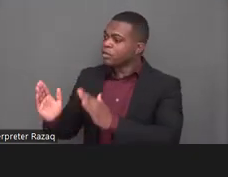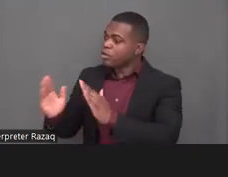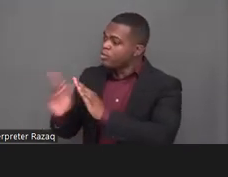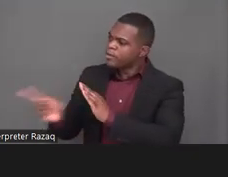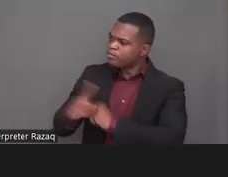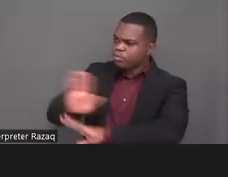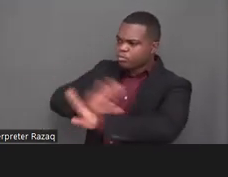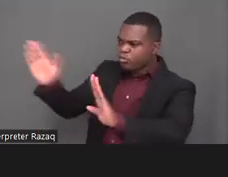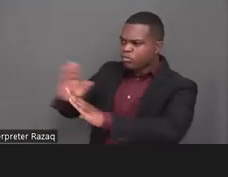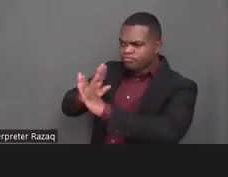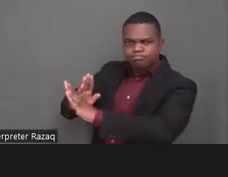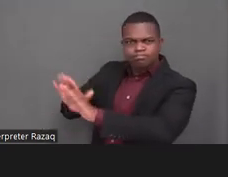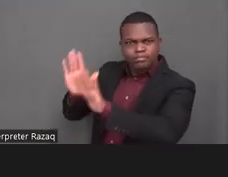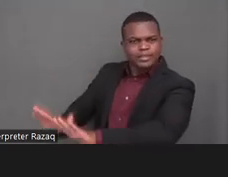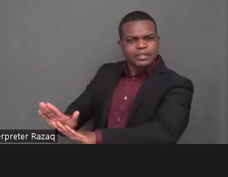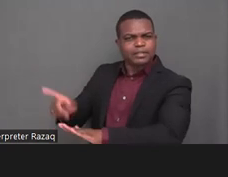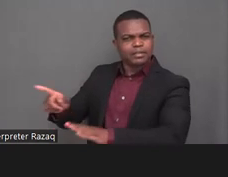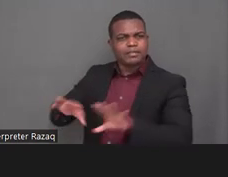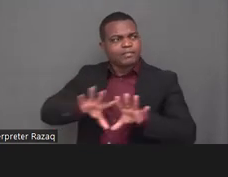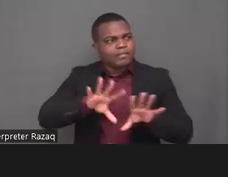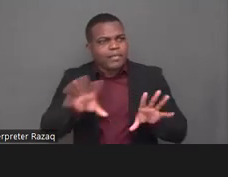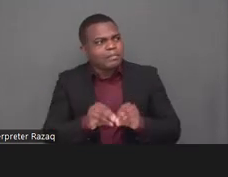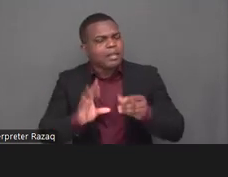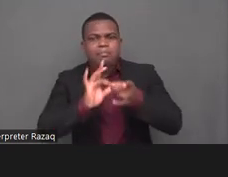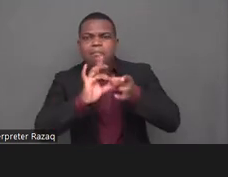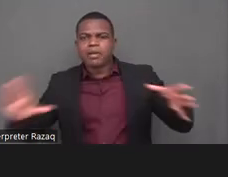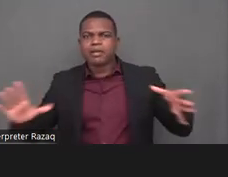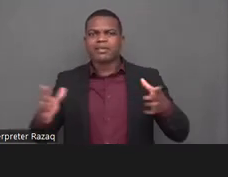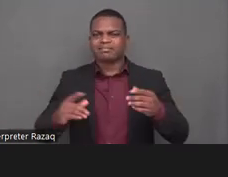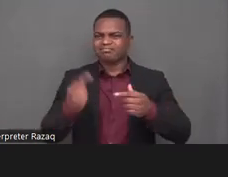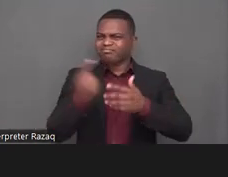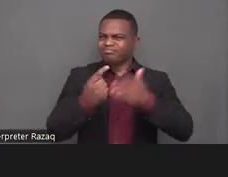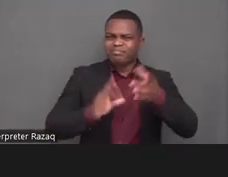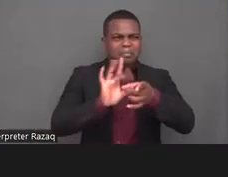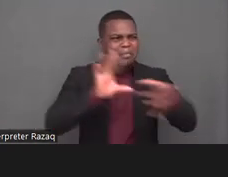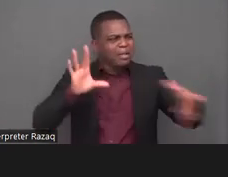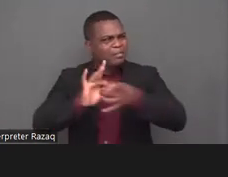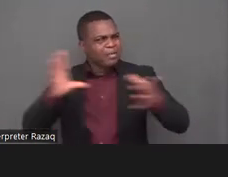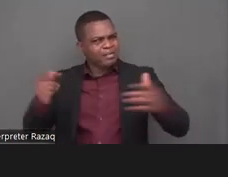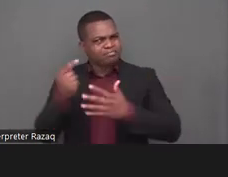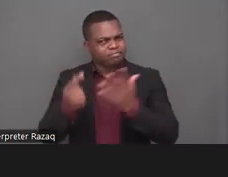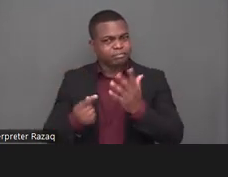law and policy frameworks so that violations do not recur and working with survivors of